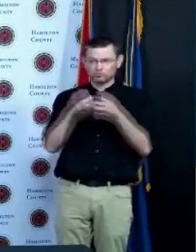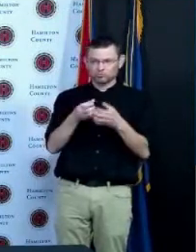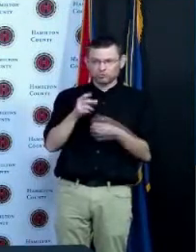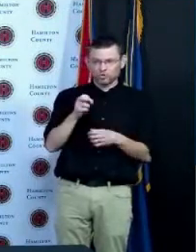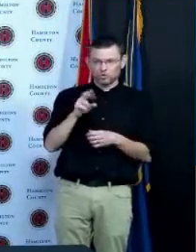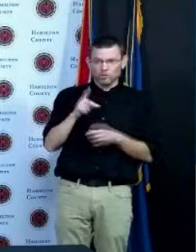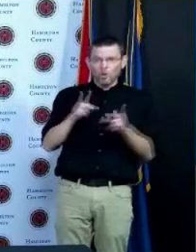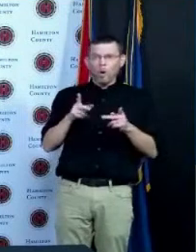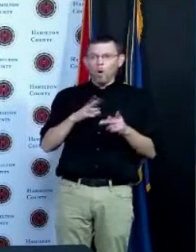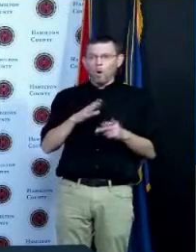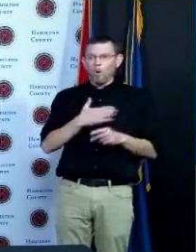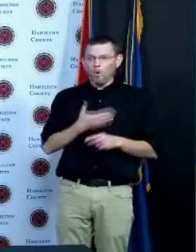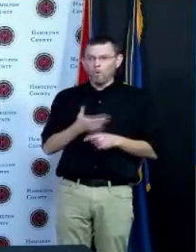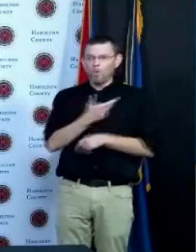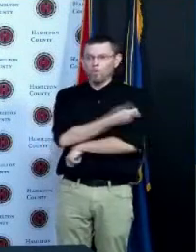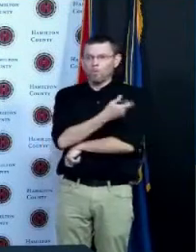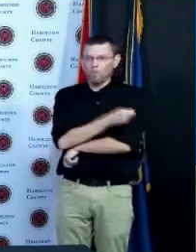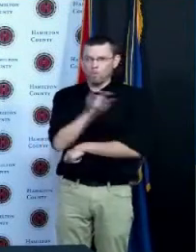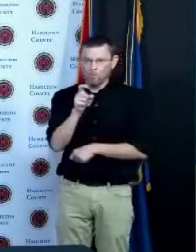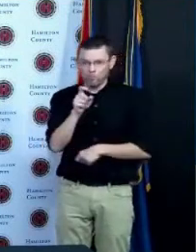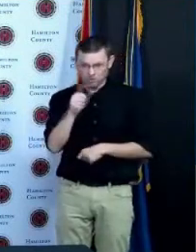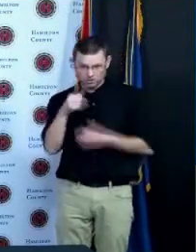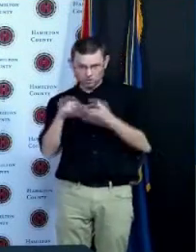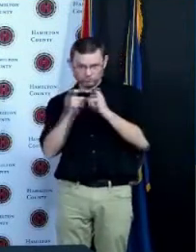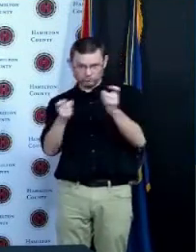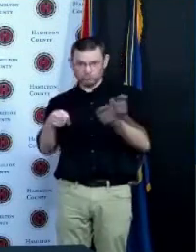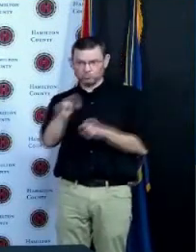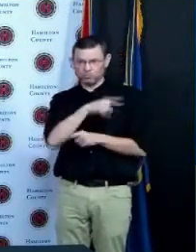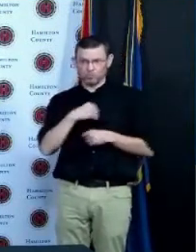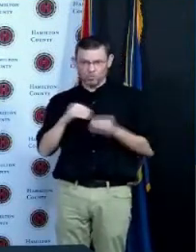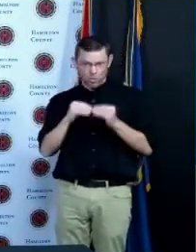in an effort to get more people vaccinated is that something that you are in favor of